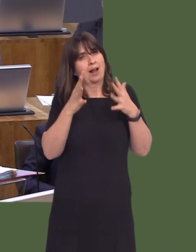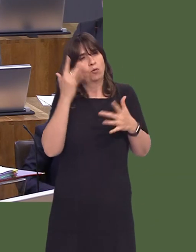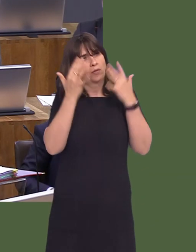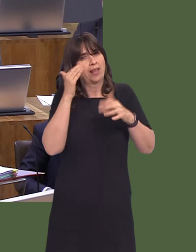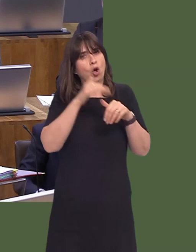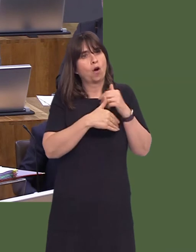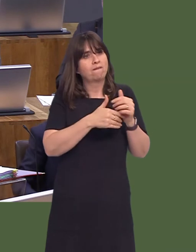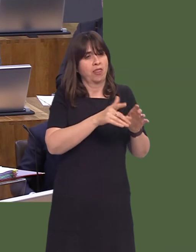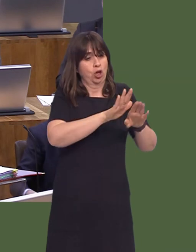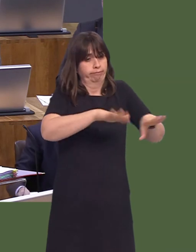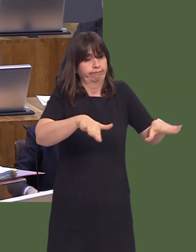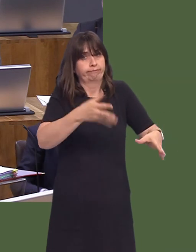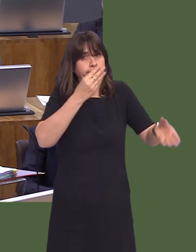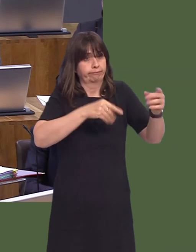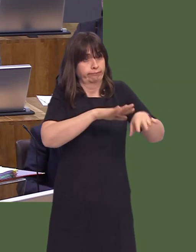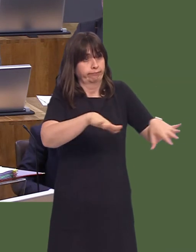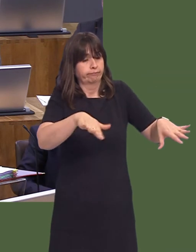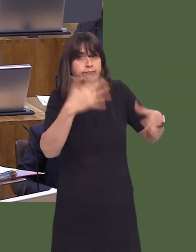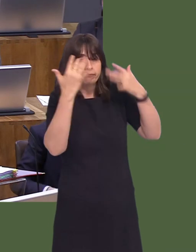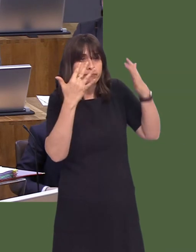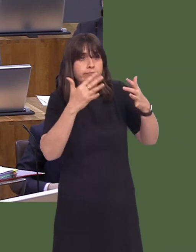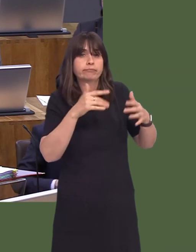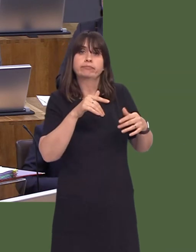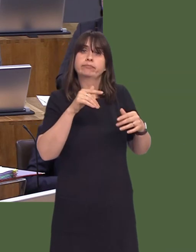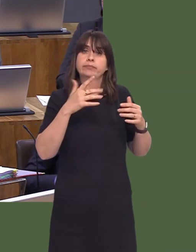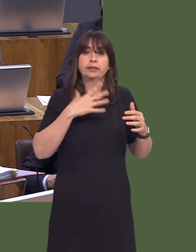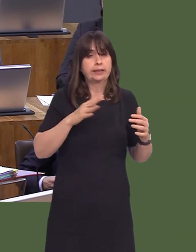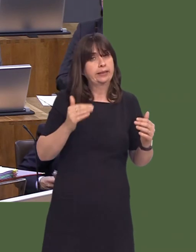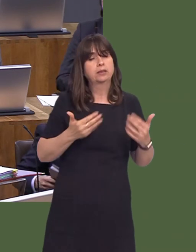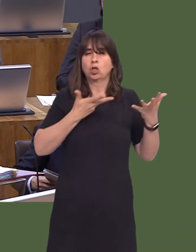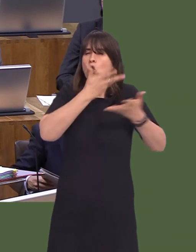of learners. The code does set a high standard for consultation, providing all those with